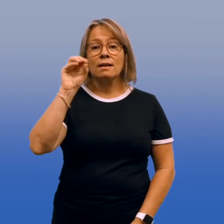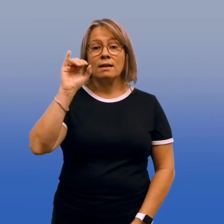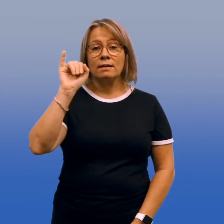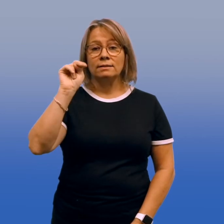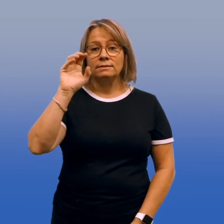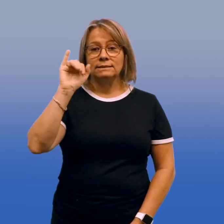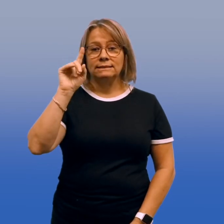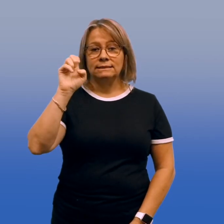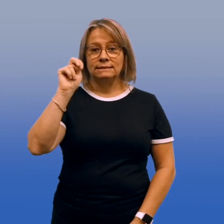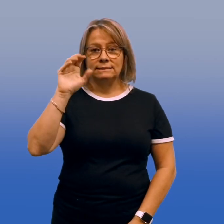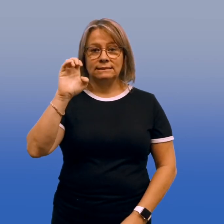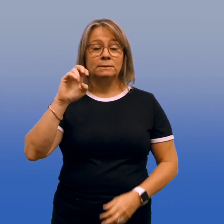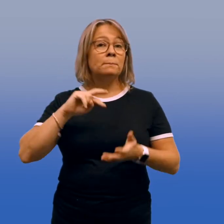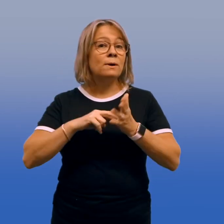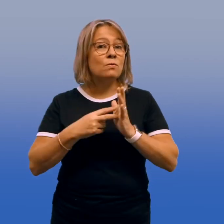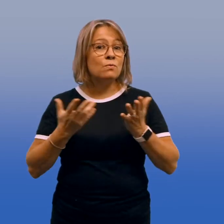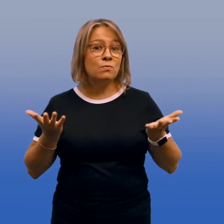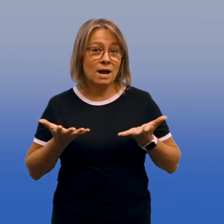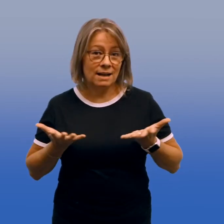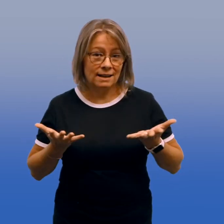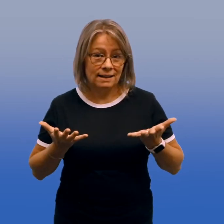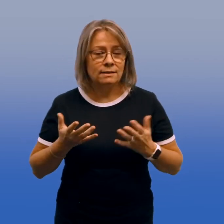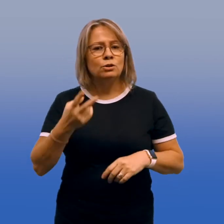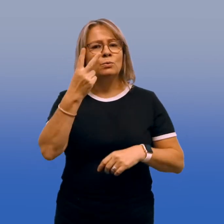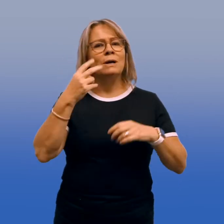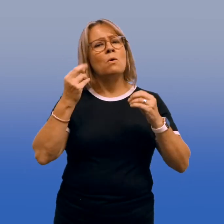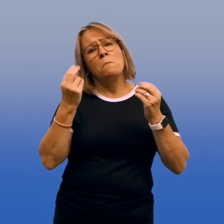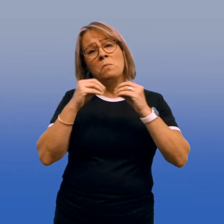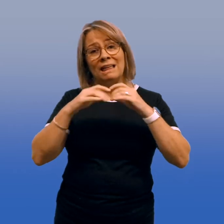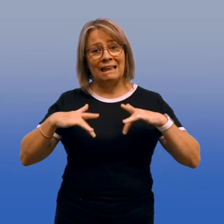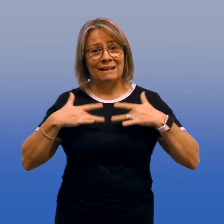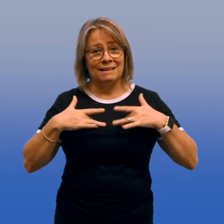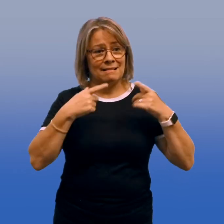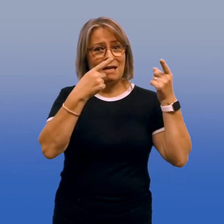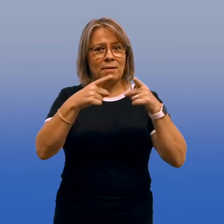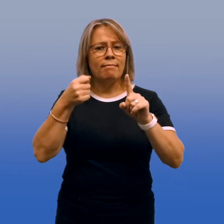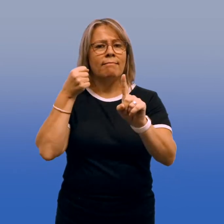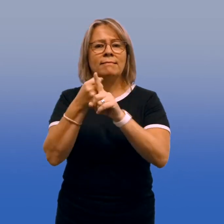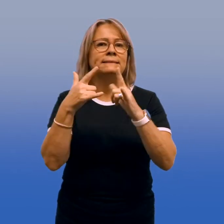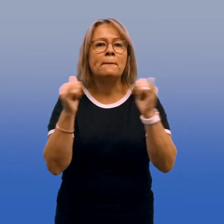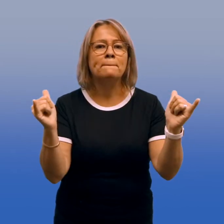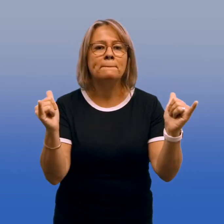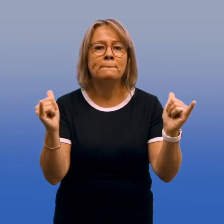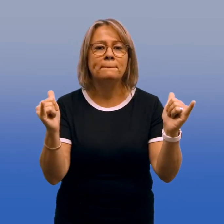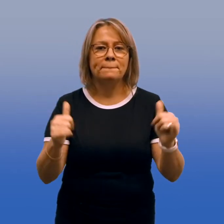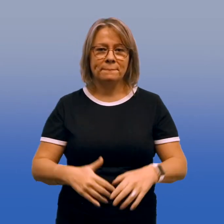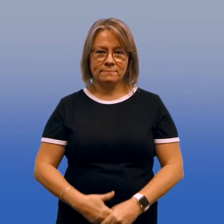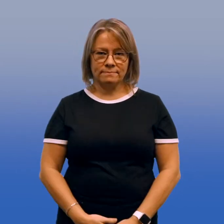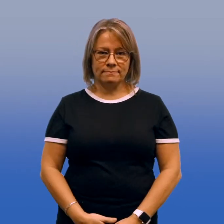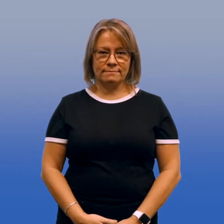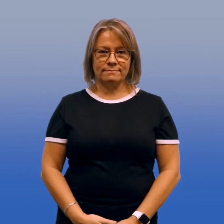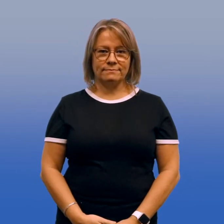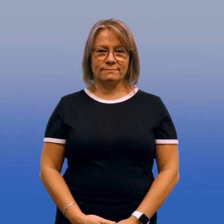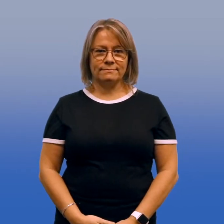Coincidence means when two or more events happen at the same time.